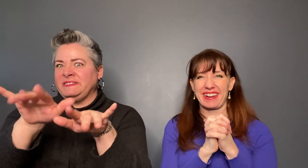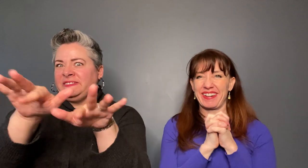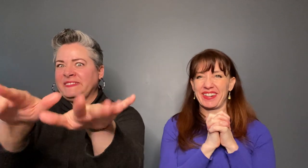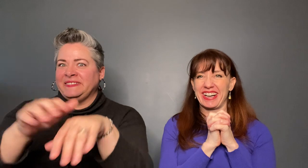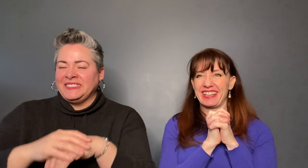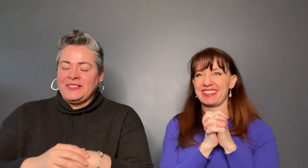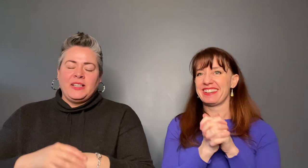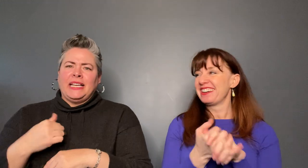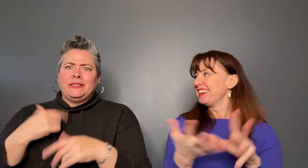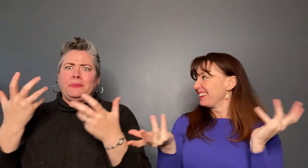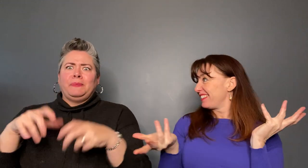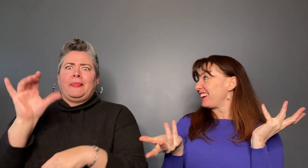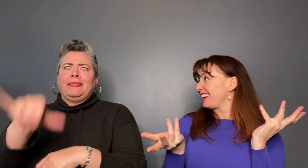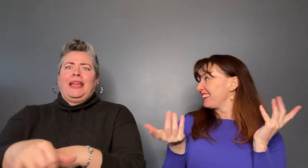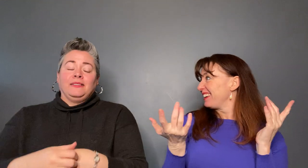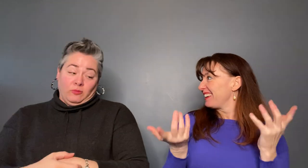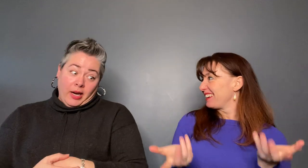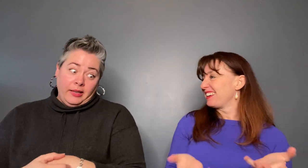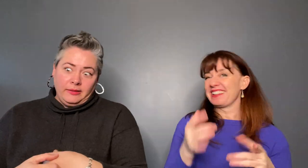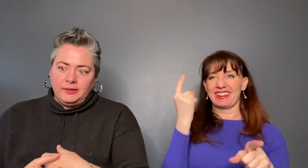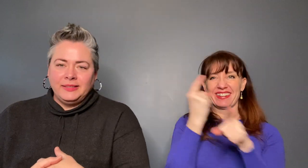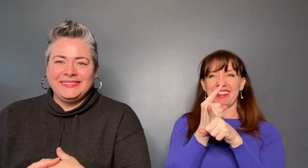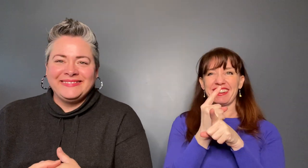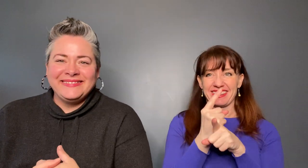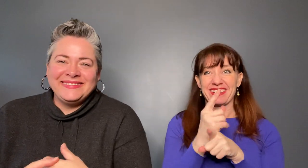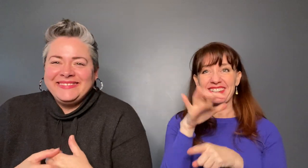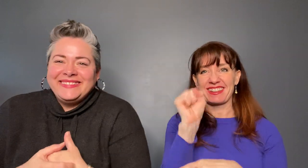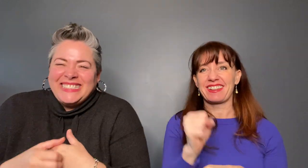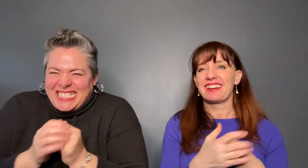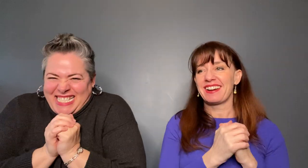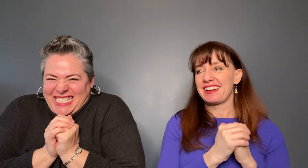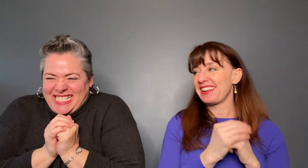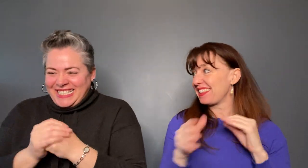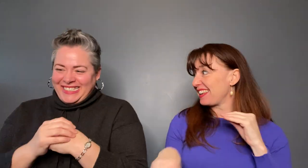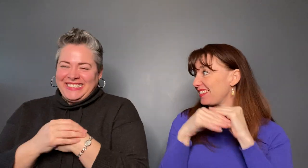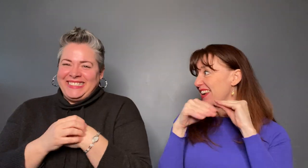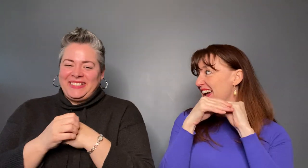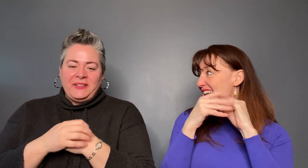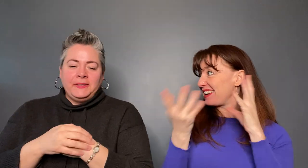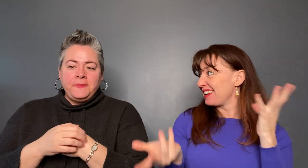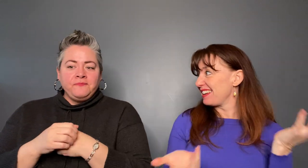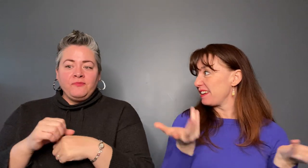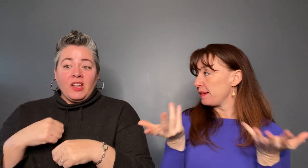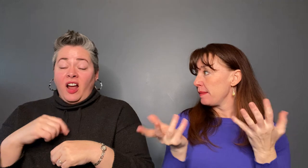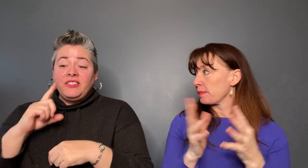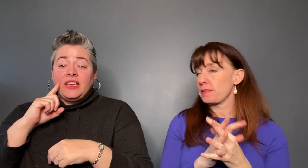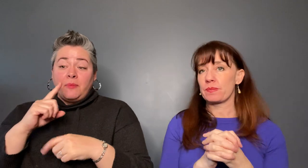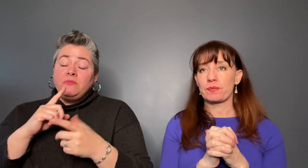terrorize you. Anything you want to add ? I